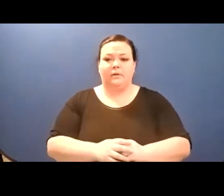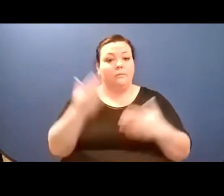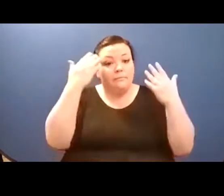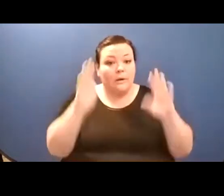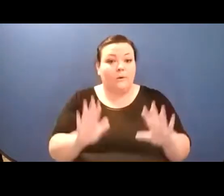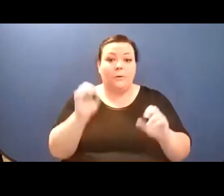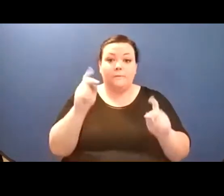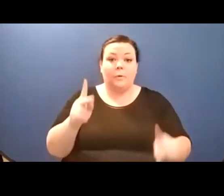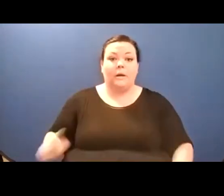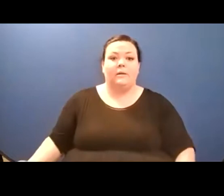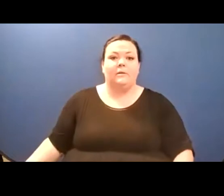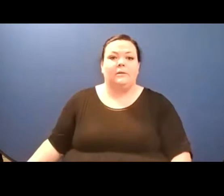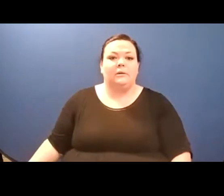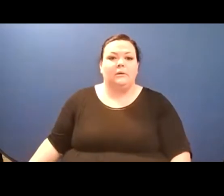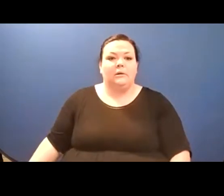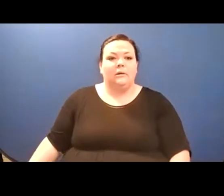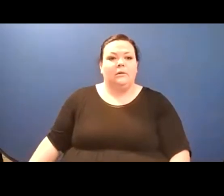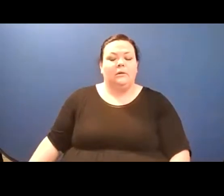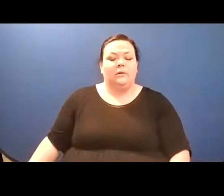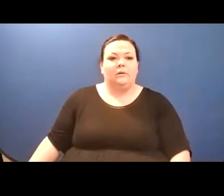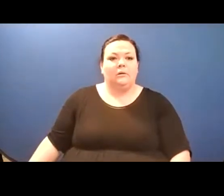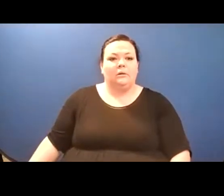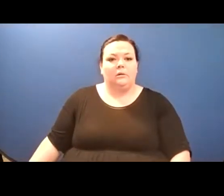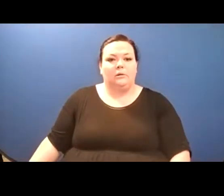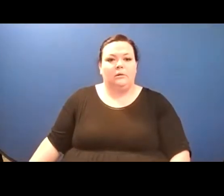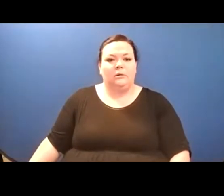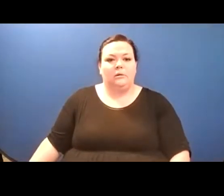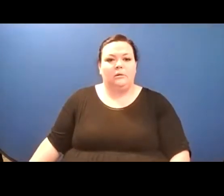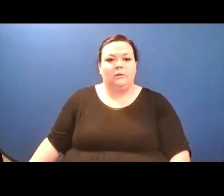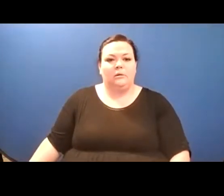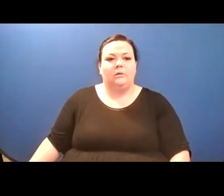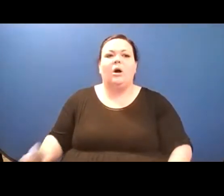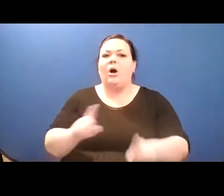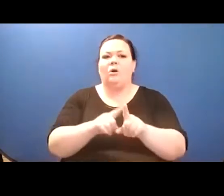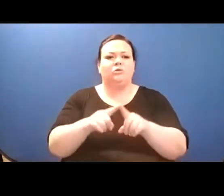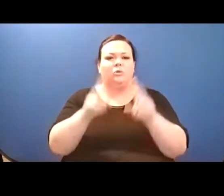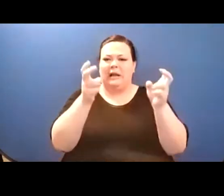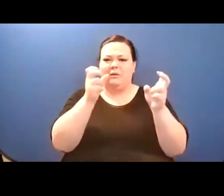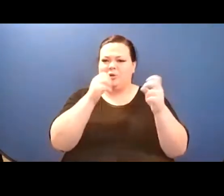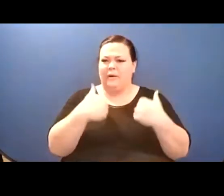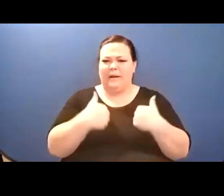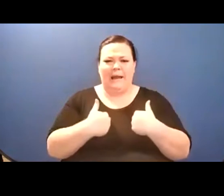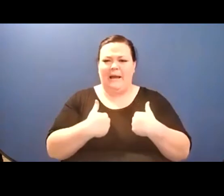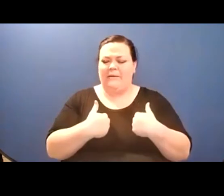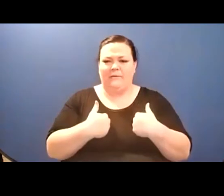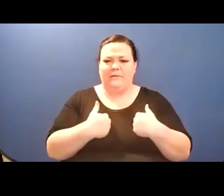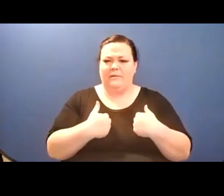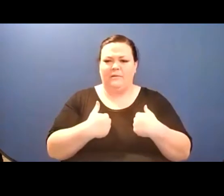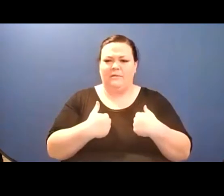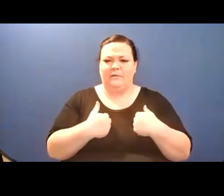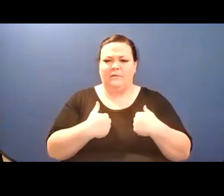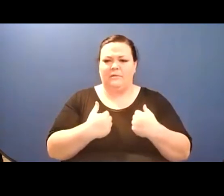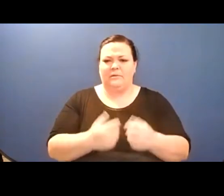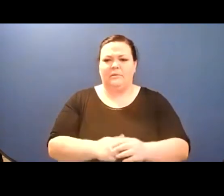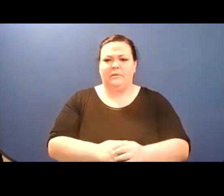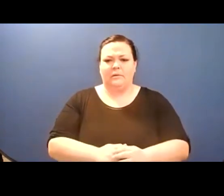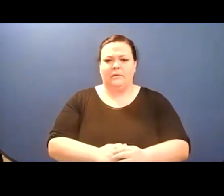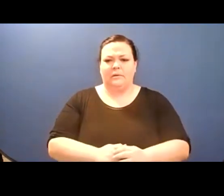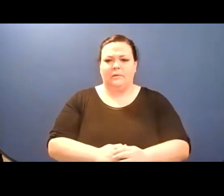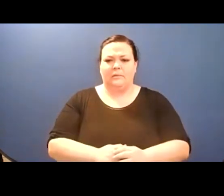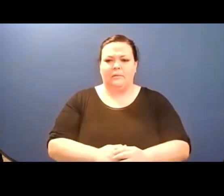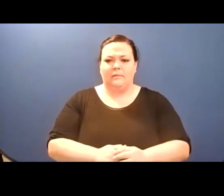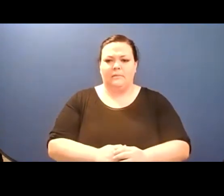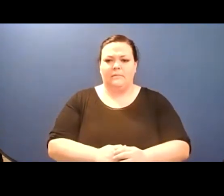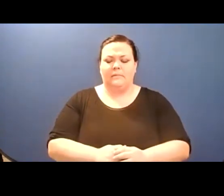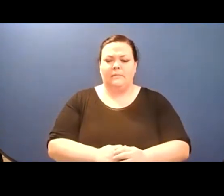A coat flies open. A violin plays disaffected by the cold./ Red ribbons, blood boats. Anomalous